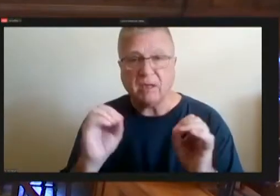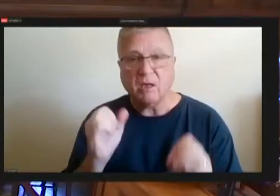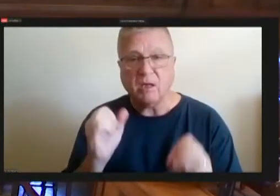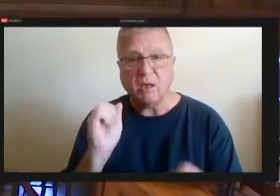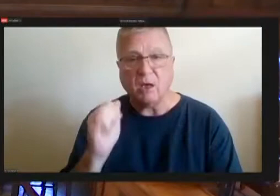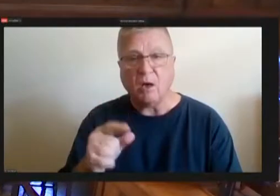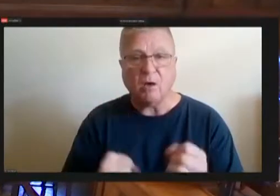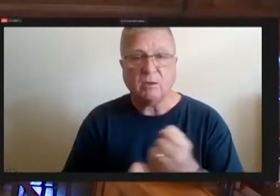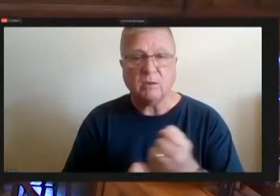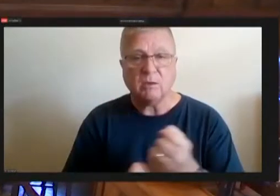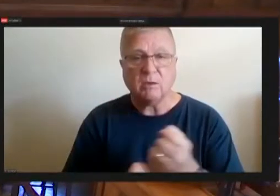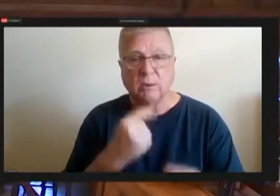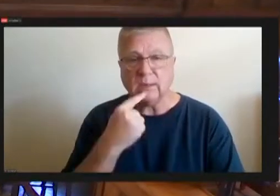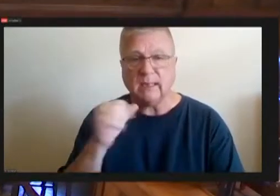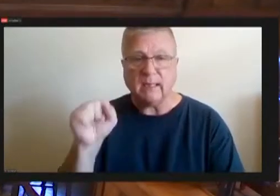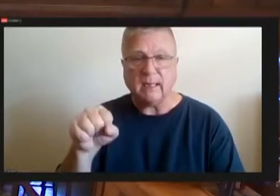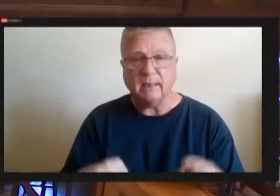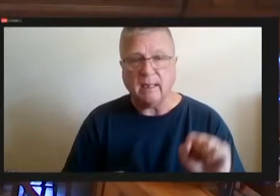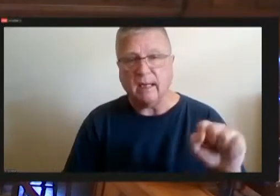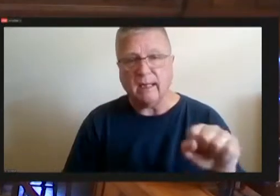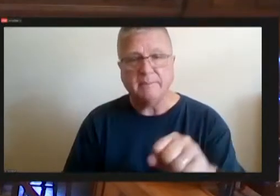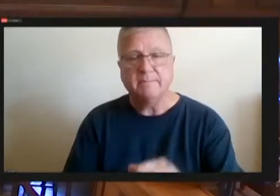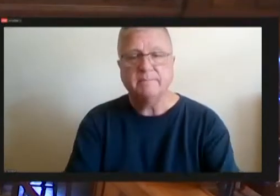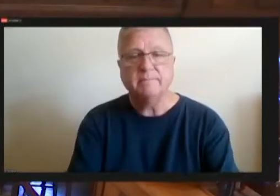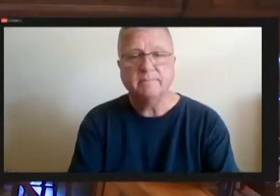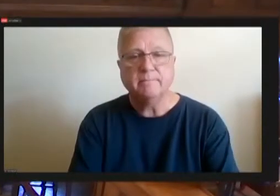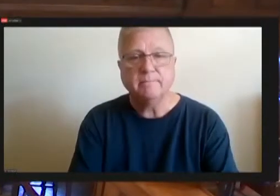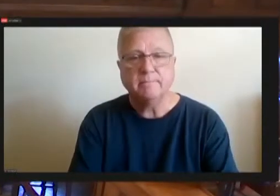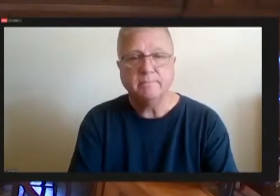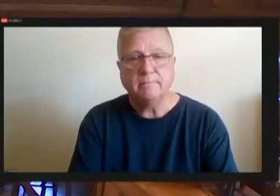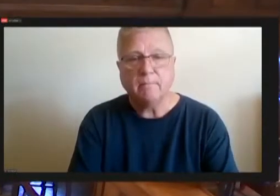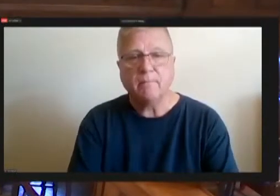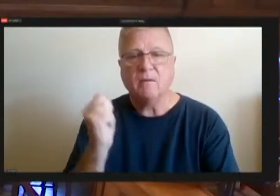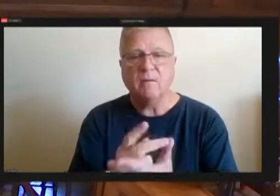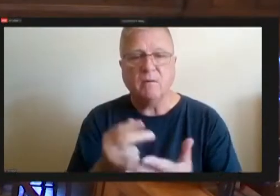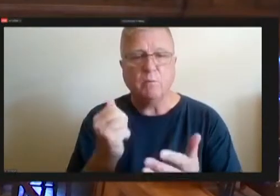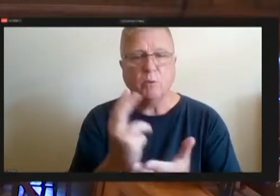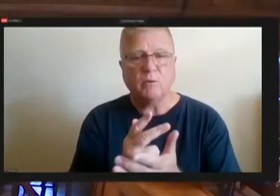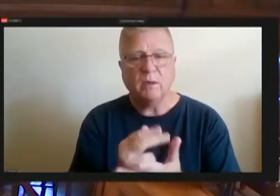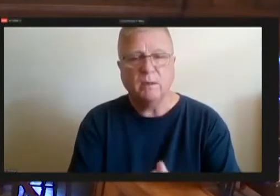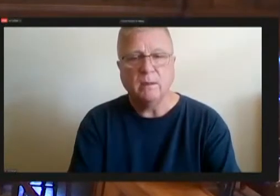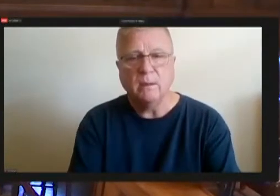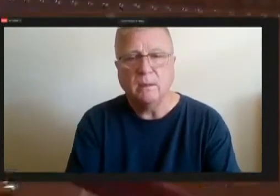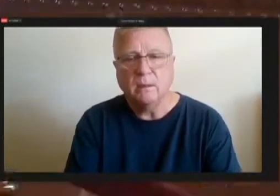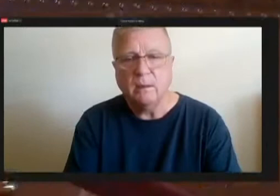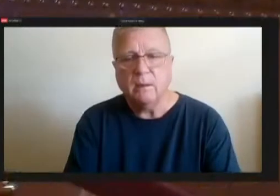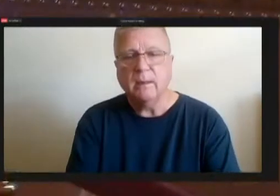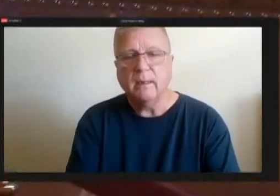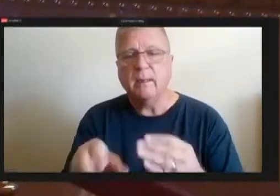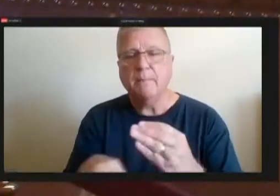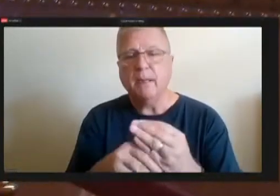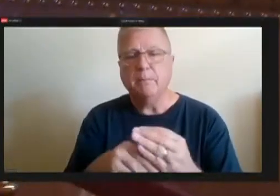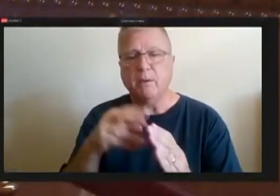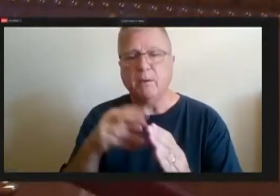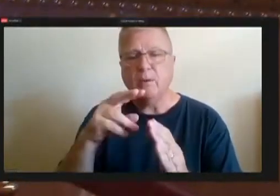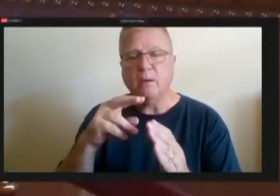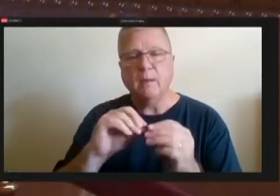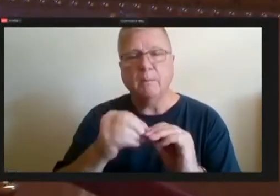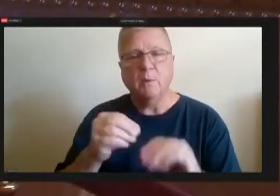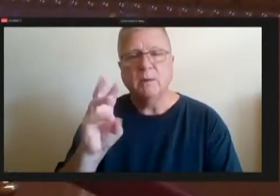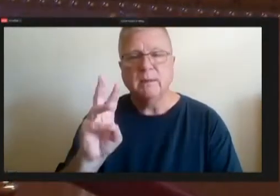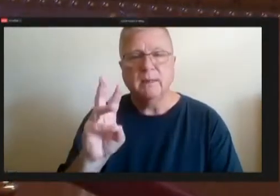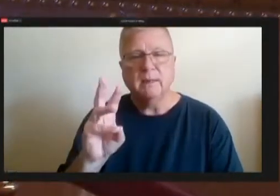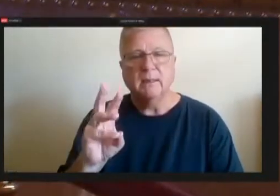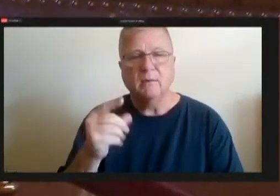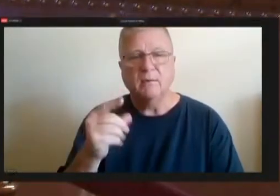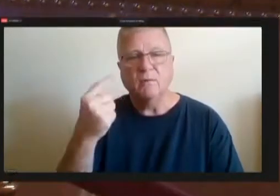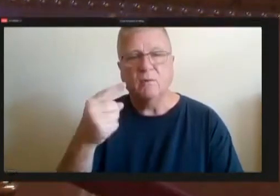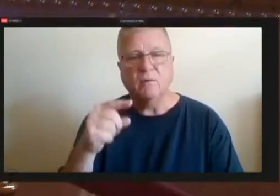Approved operating reading moment number six is for a study for the South Side parks and